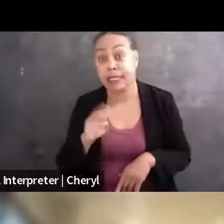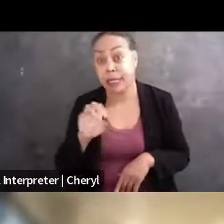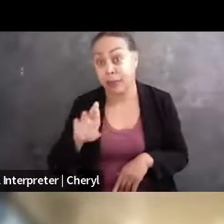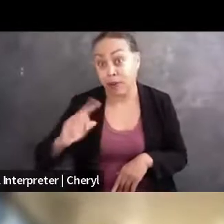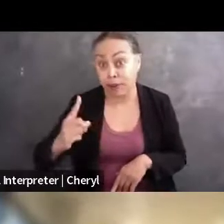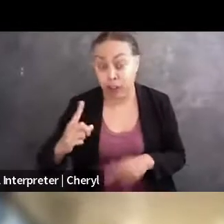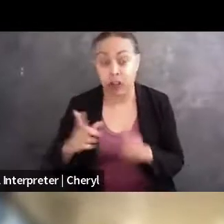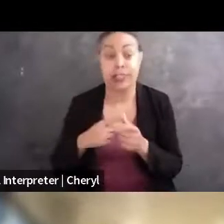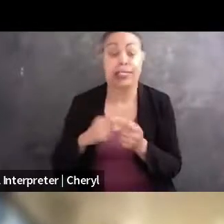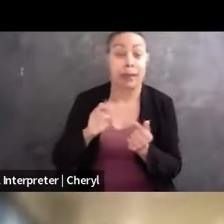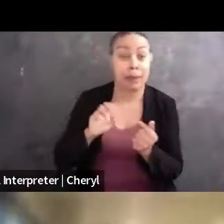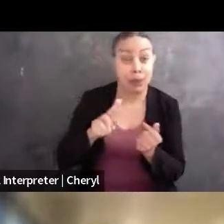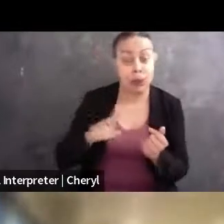Nora, and then Alyssa, if that's okay?